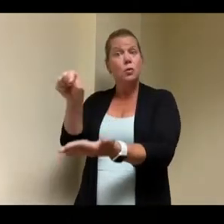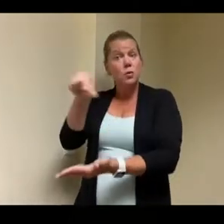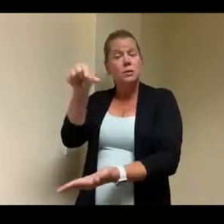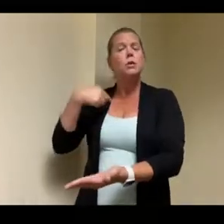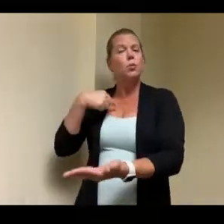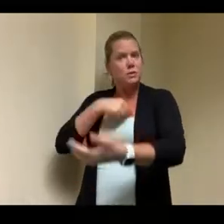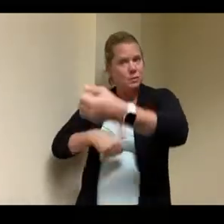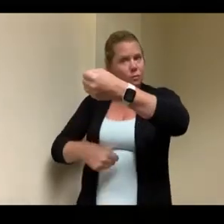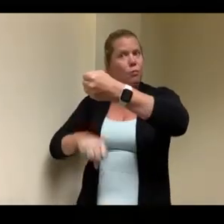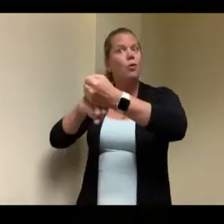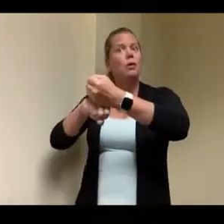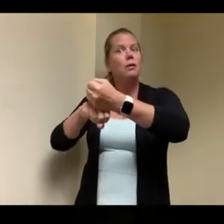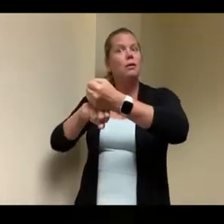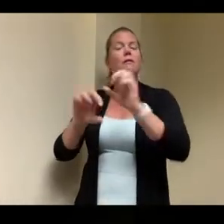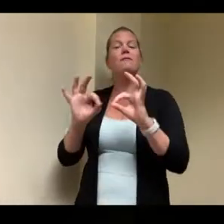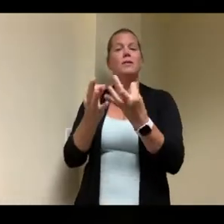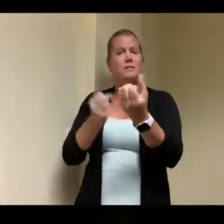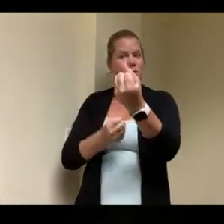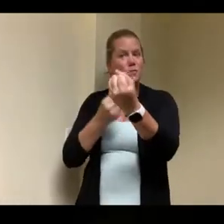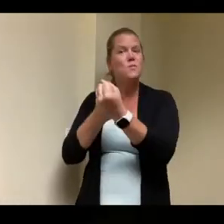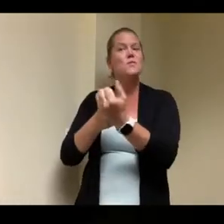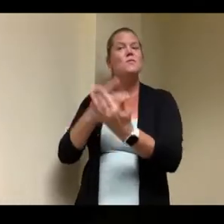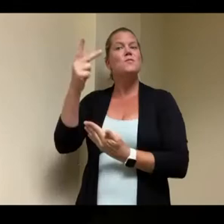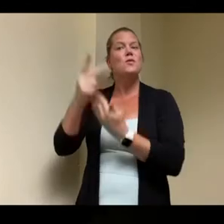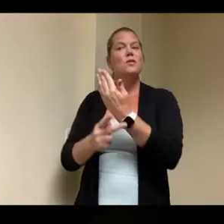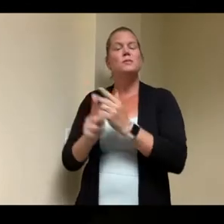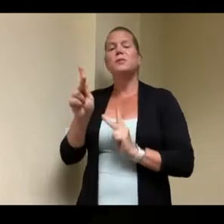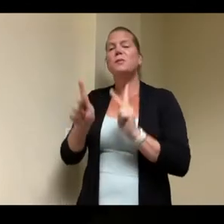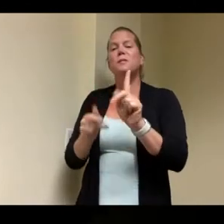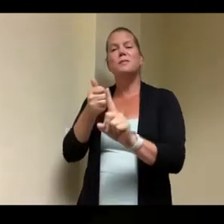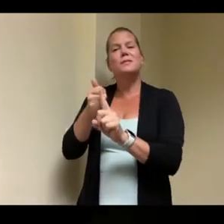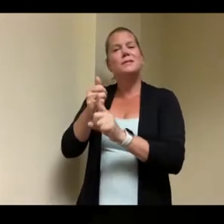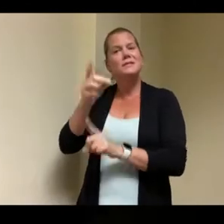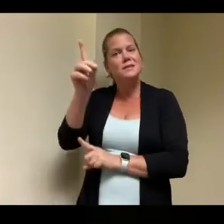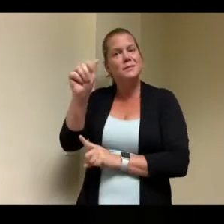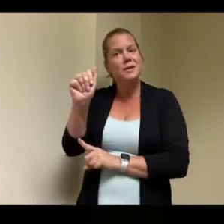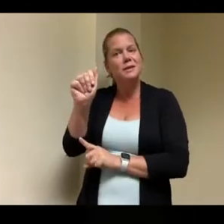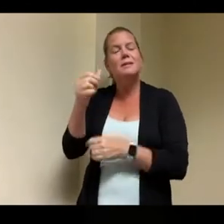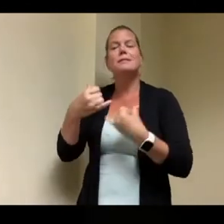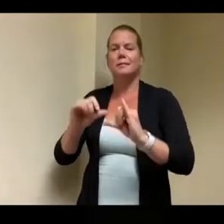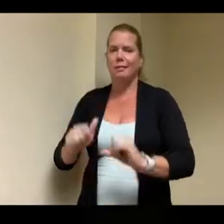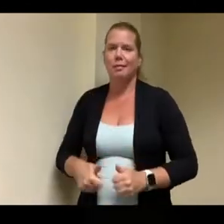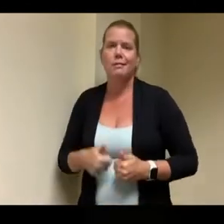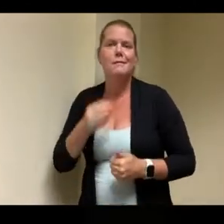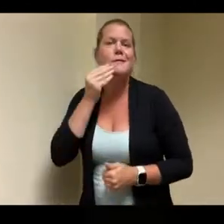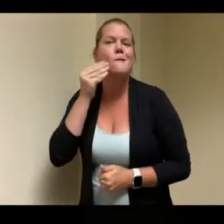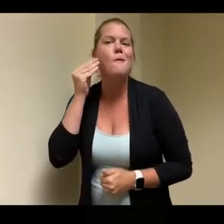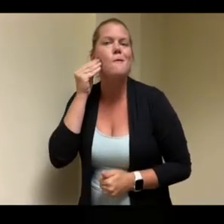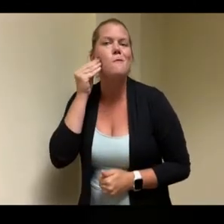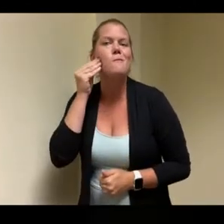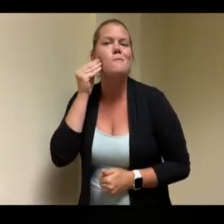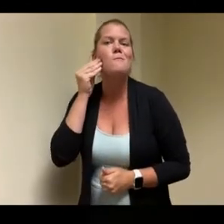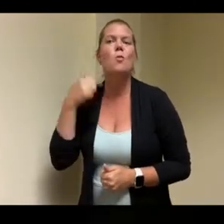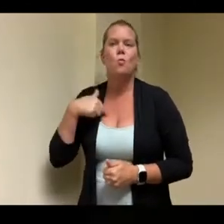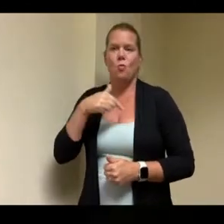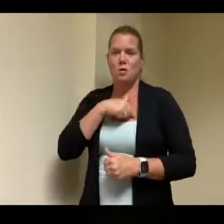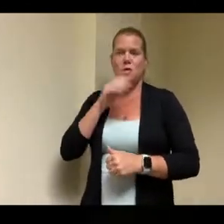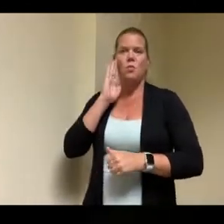uh with folks who have disabilities that are still living at home who have their challenges we're always sending our family support staff